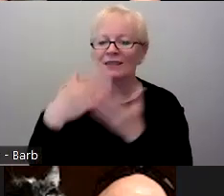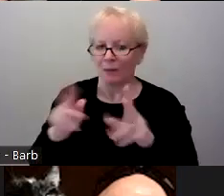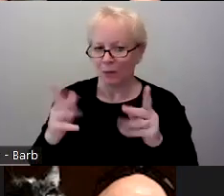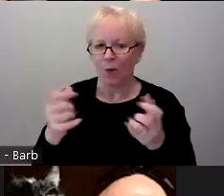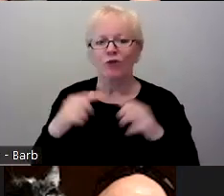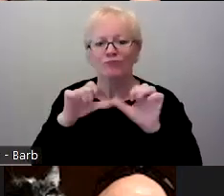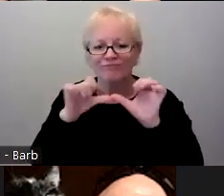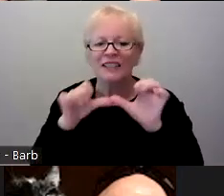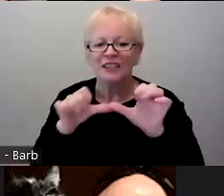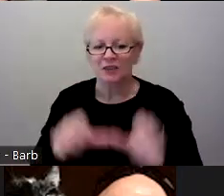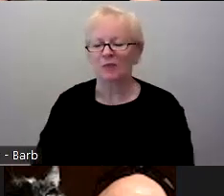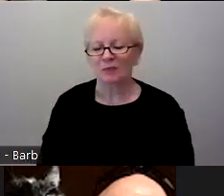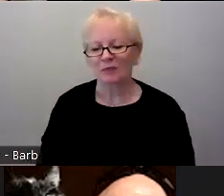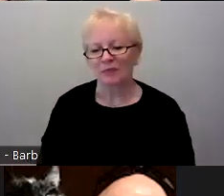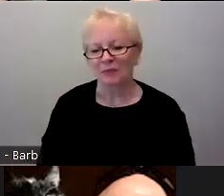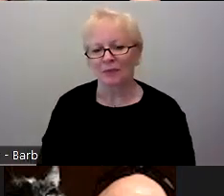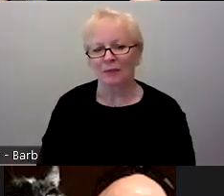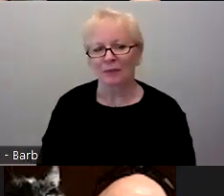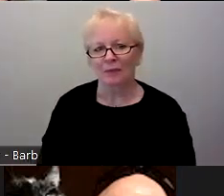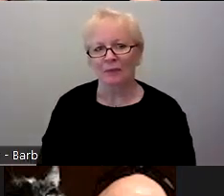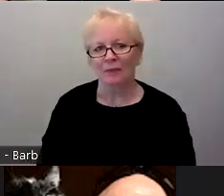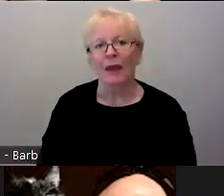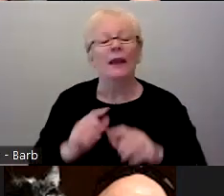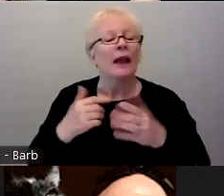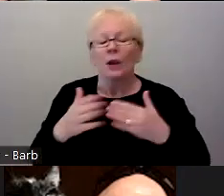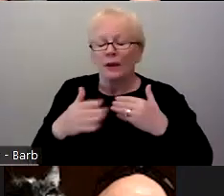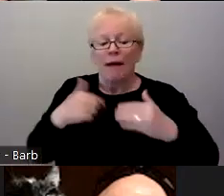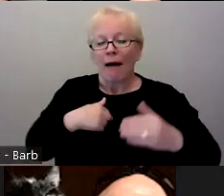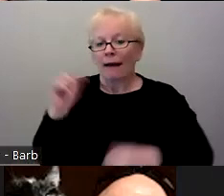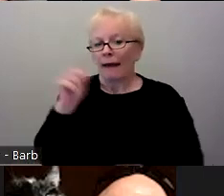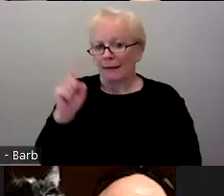But to come back to what I was saying before, I asked a question then I spoke.